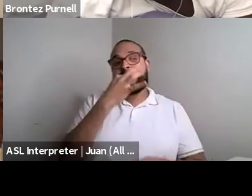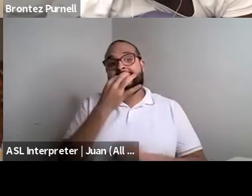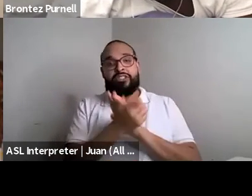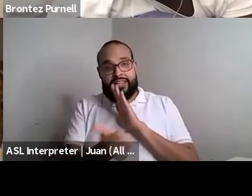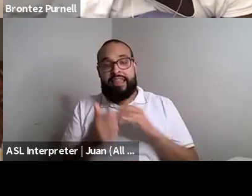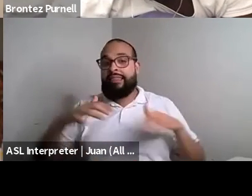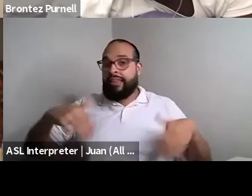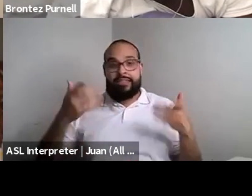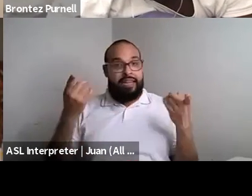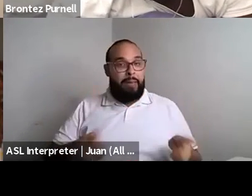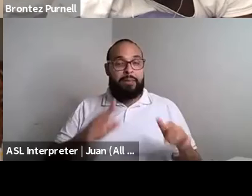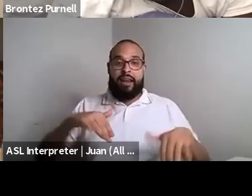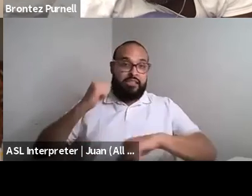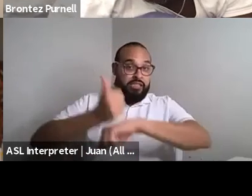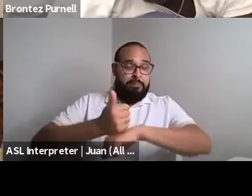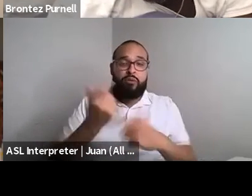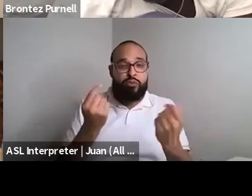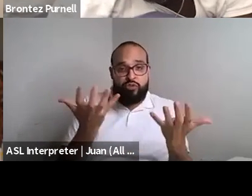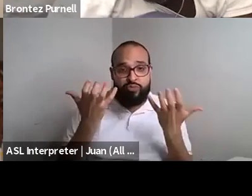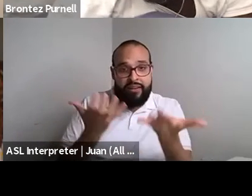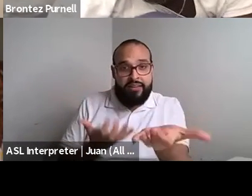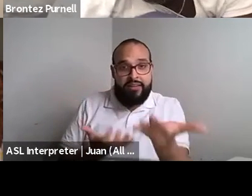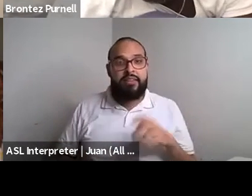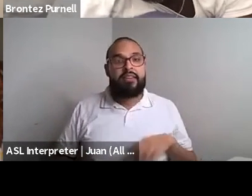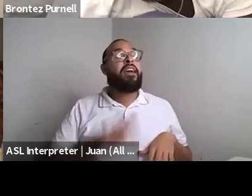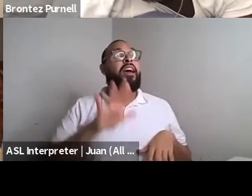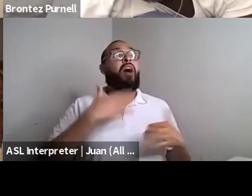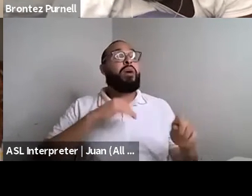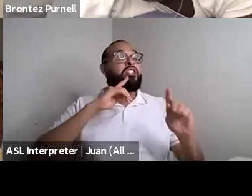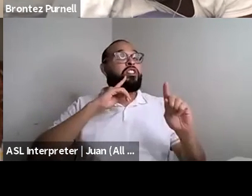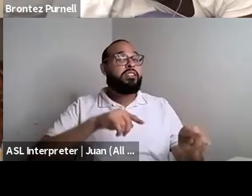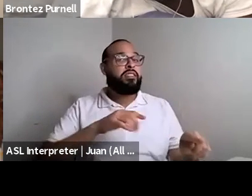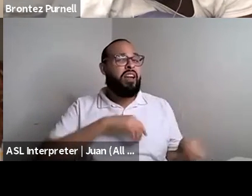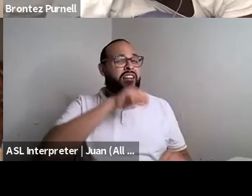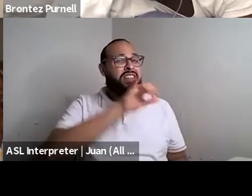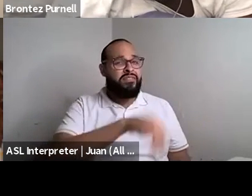Kokumo: Um, I'll say one I want to ask another question. I love that word is no longer being sexualized